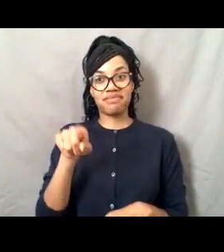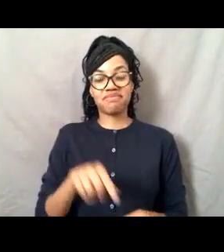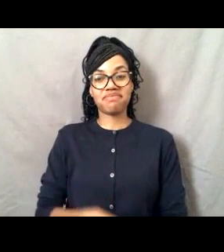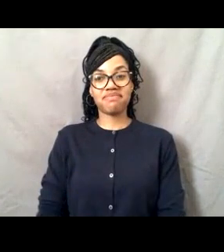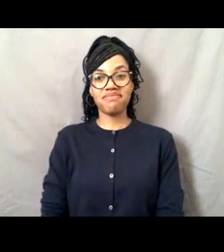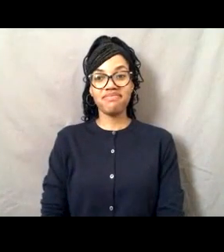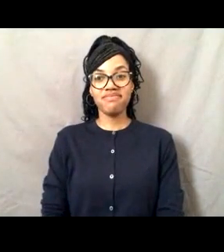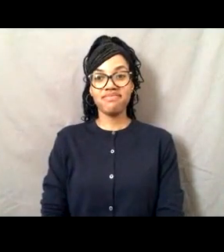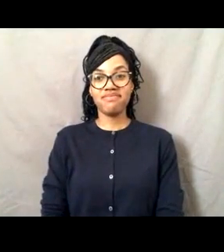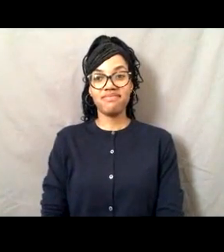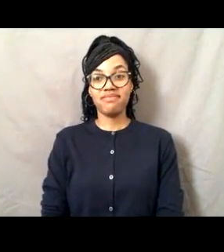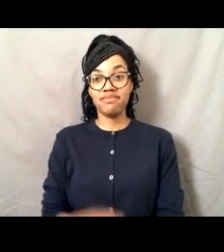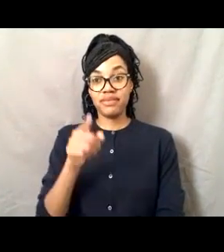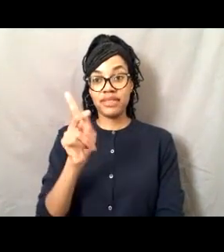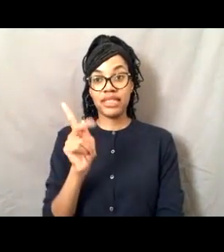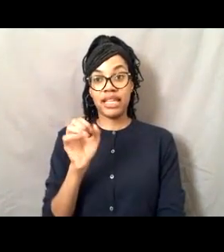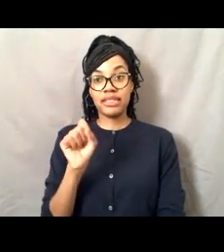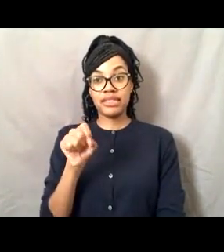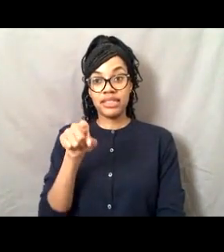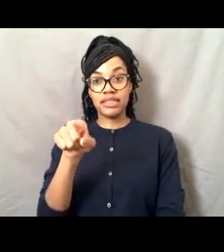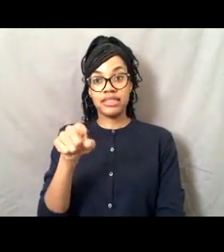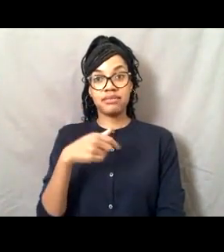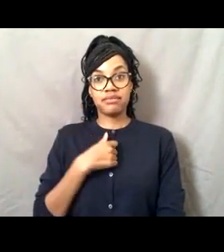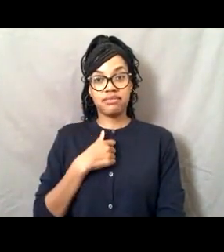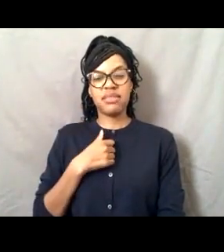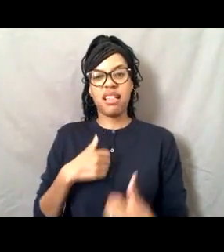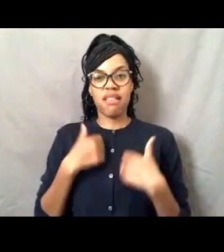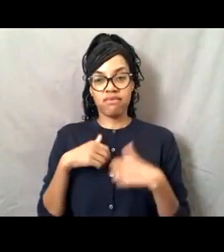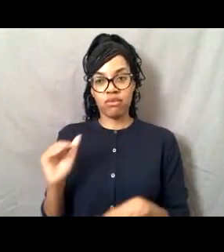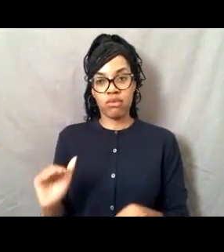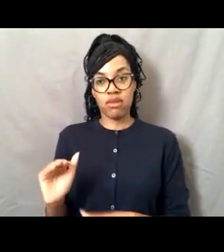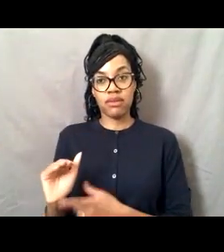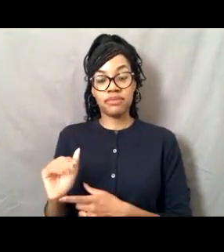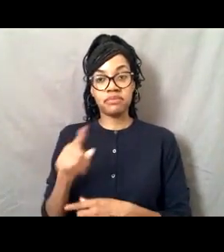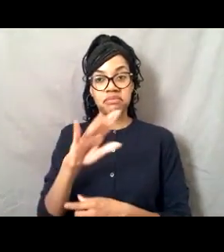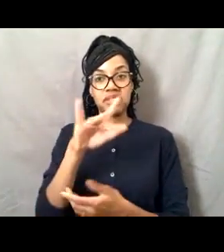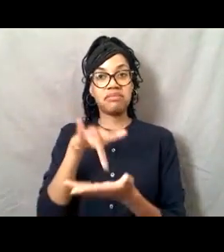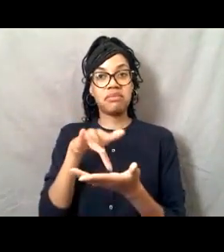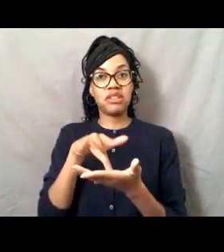So here's Kansas, if you can see my cursor. Kansas is in the middle of the country here